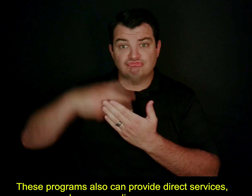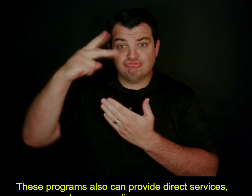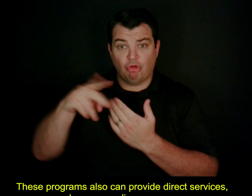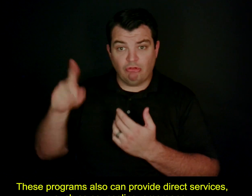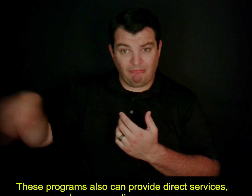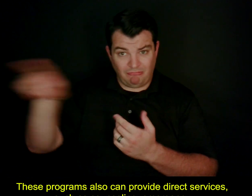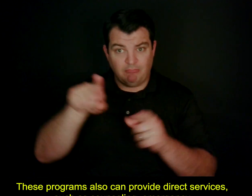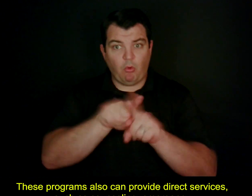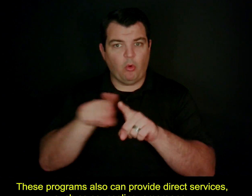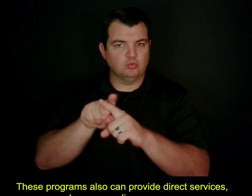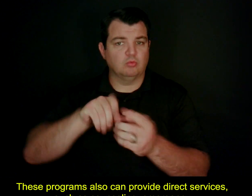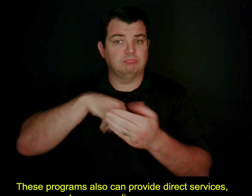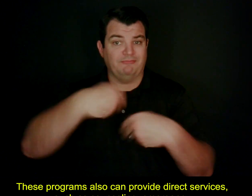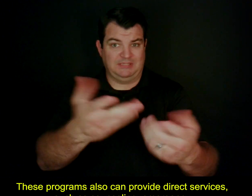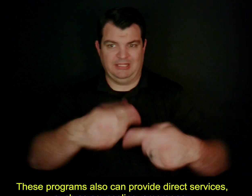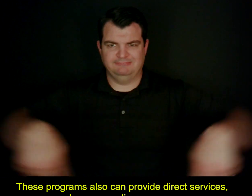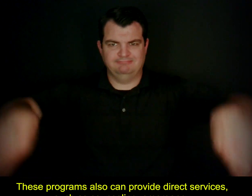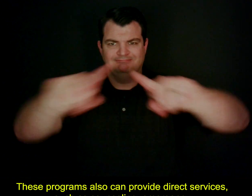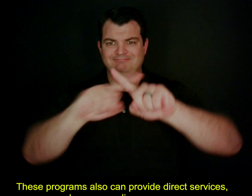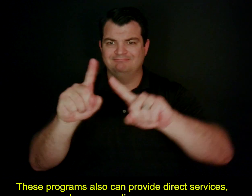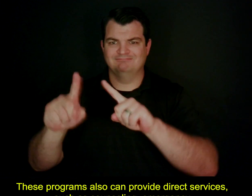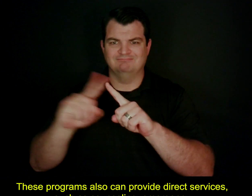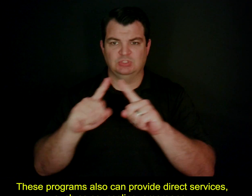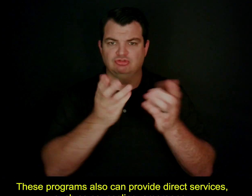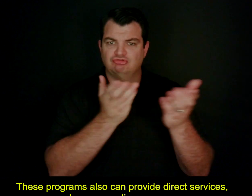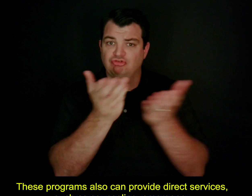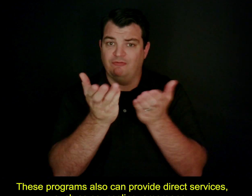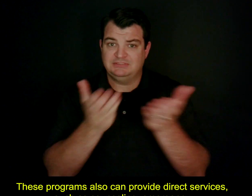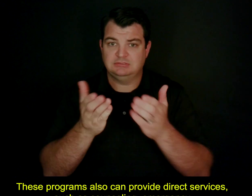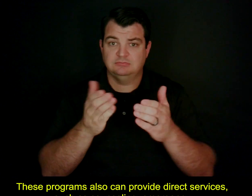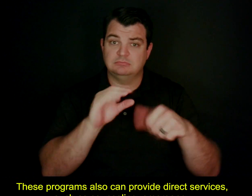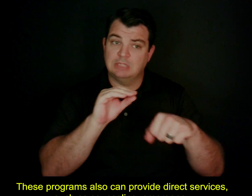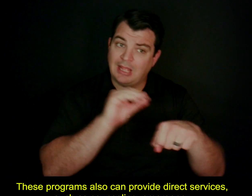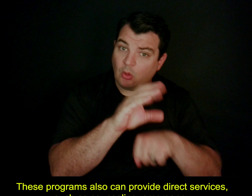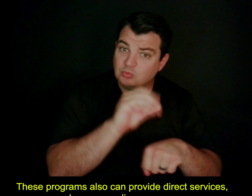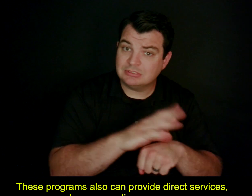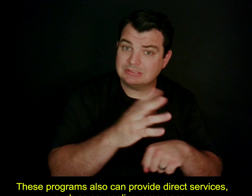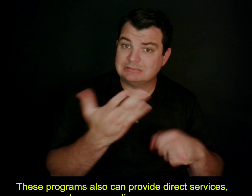These programs also can provide direct services, such as counseling, emergency